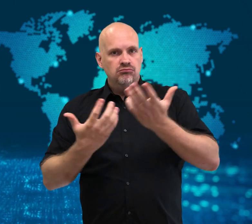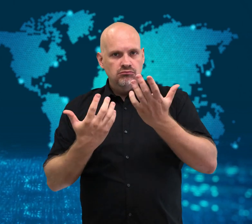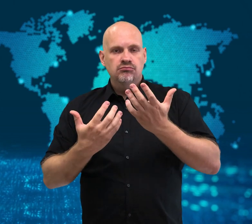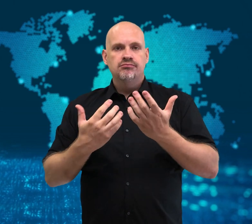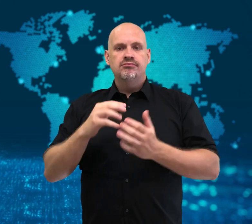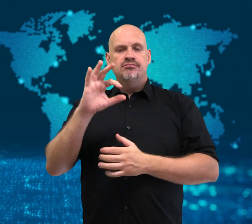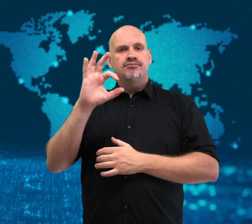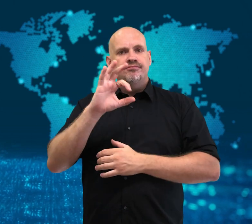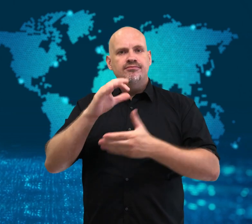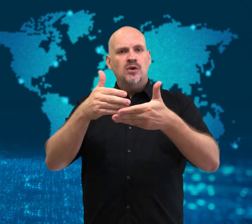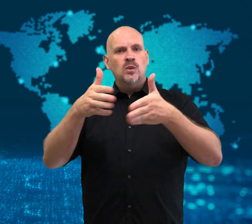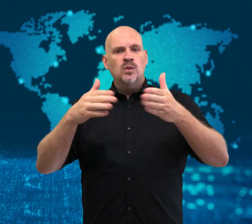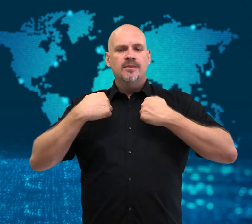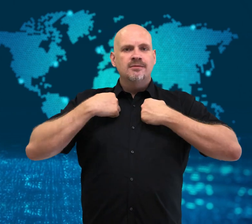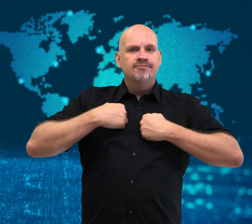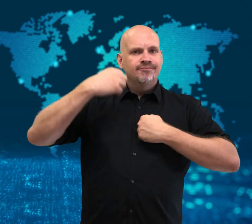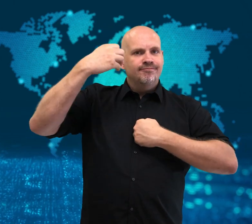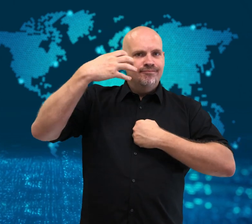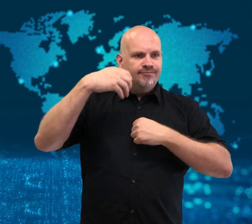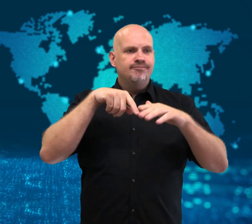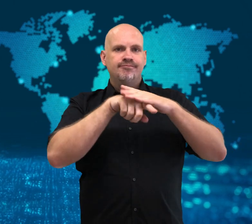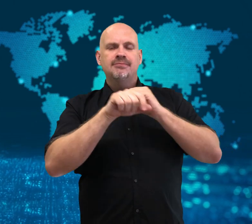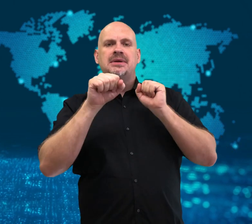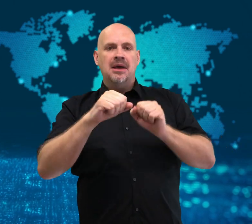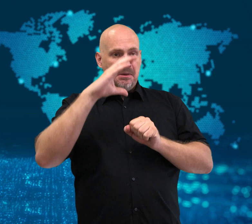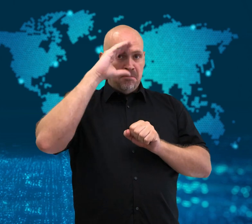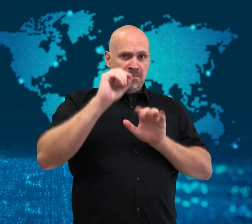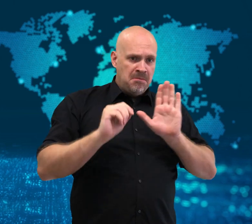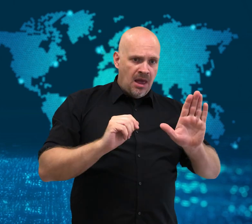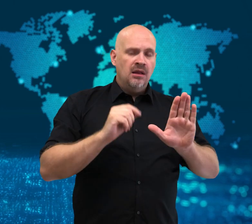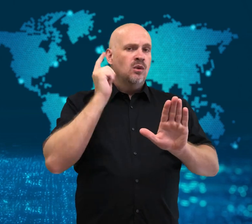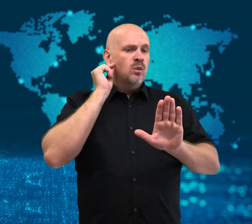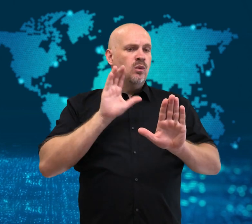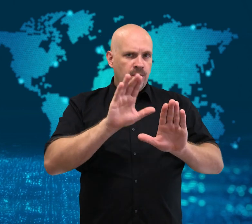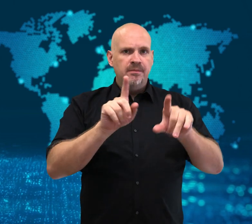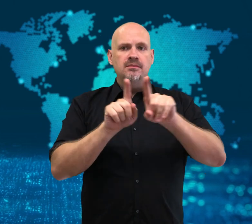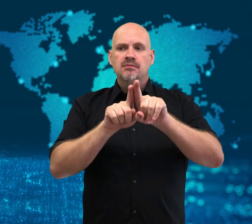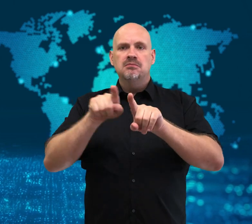involved in conversion therapy.